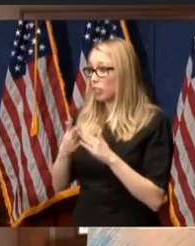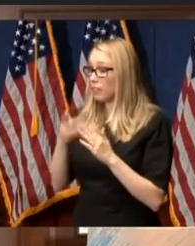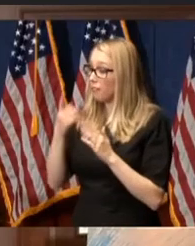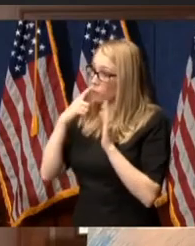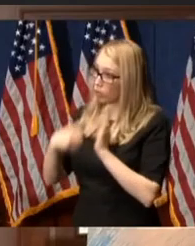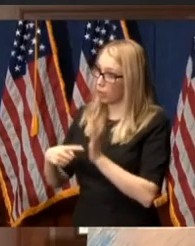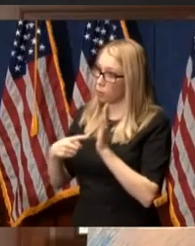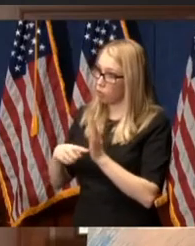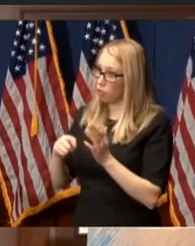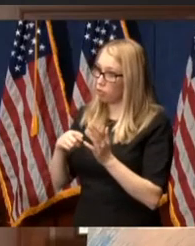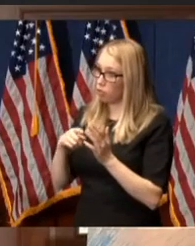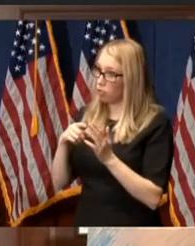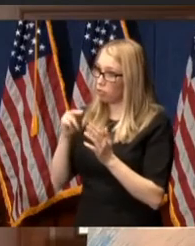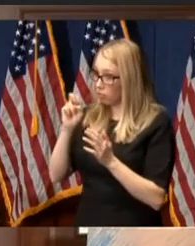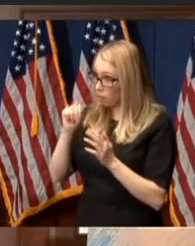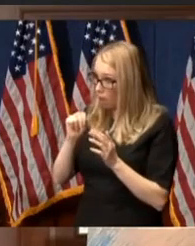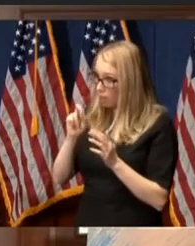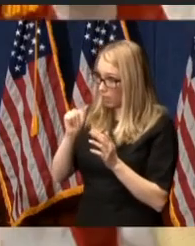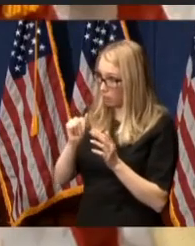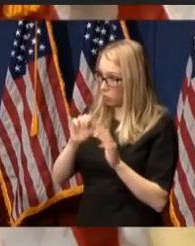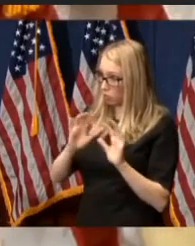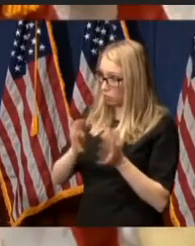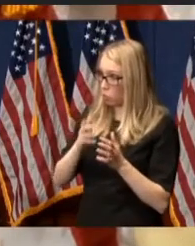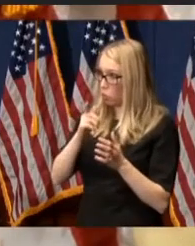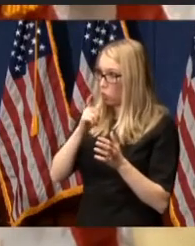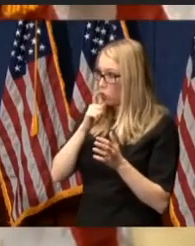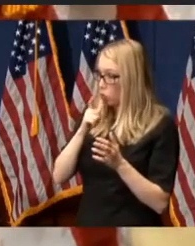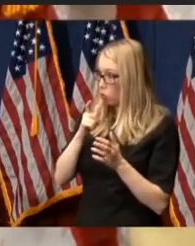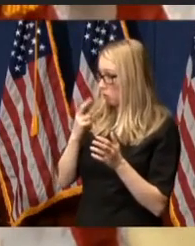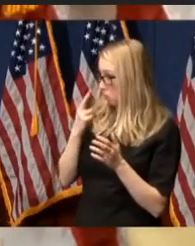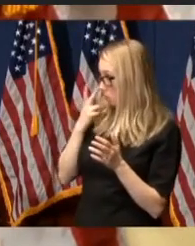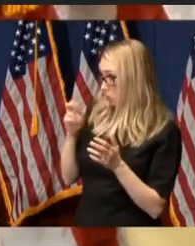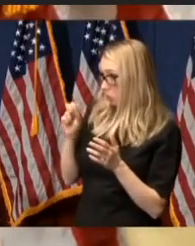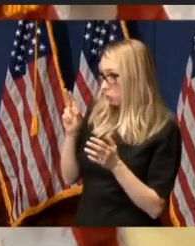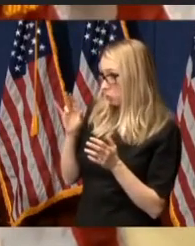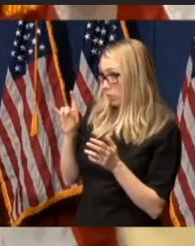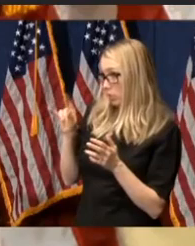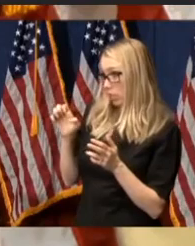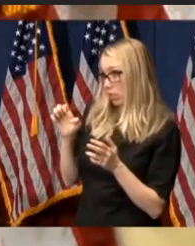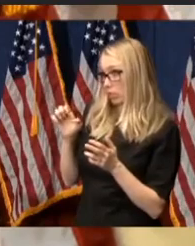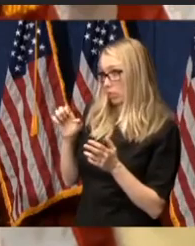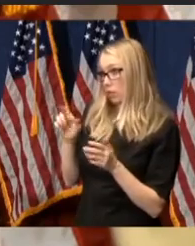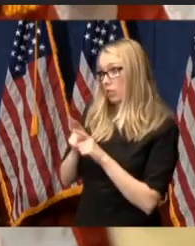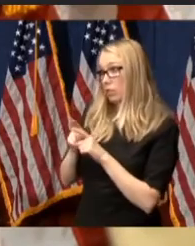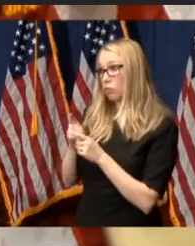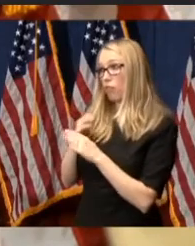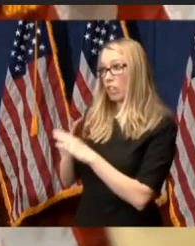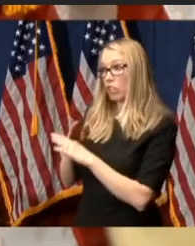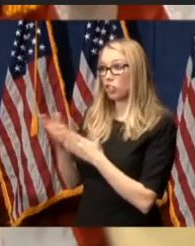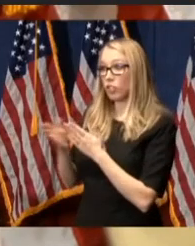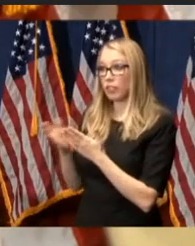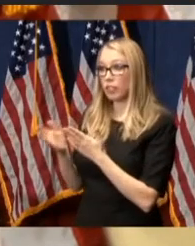For example, non-disabled who express [a desire for] suicide would be offered prevention services,